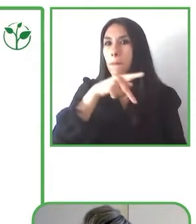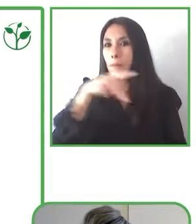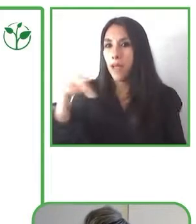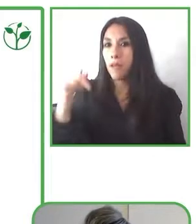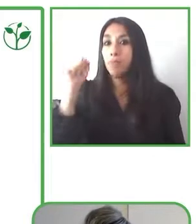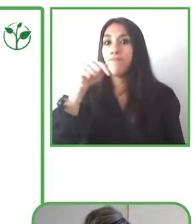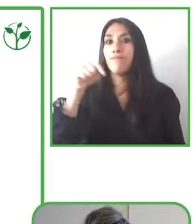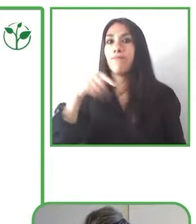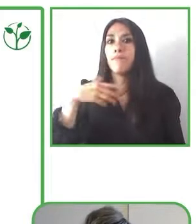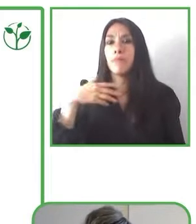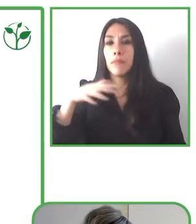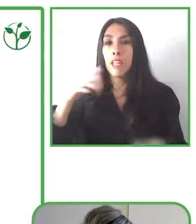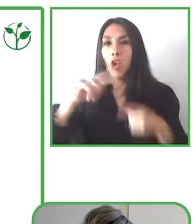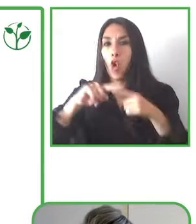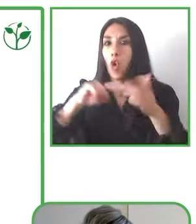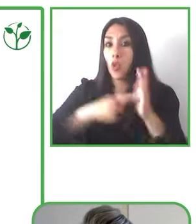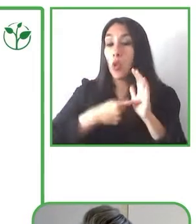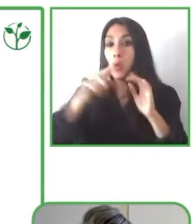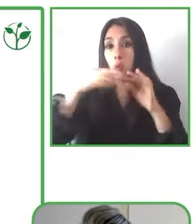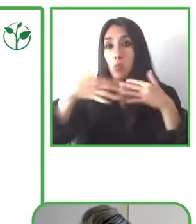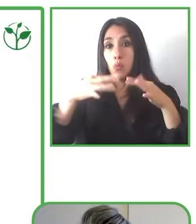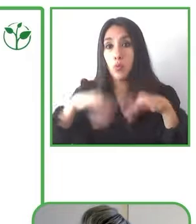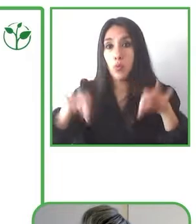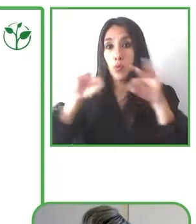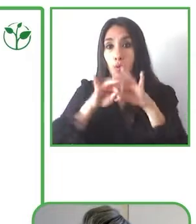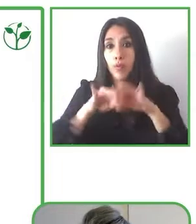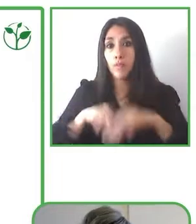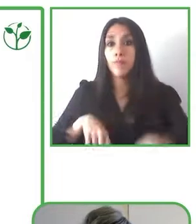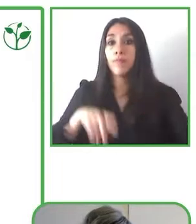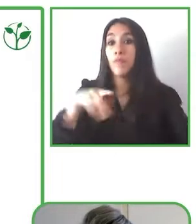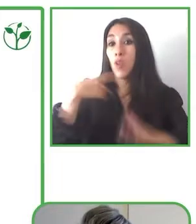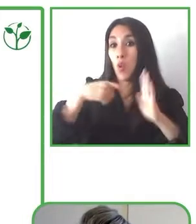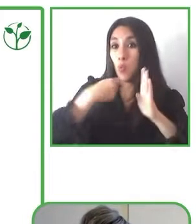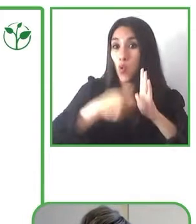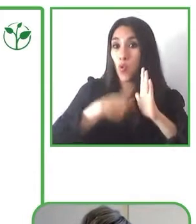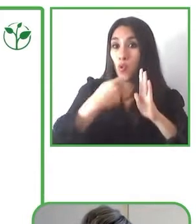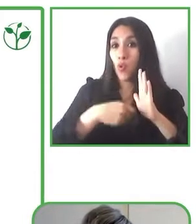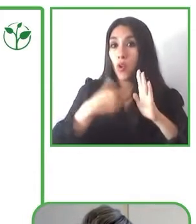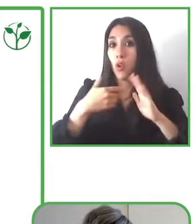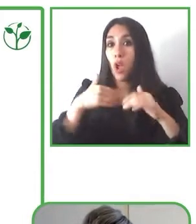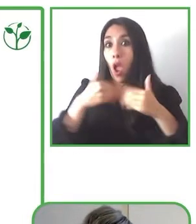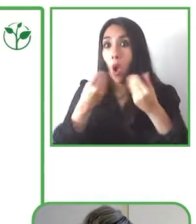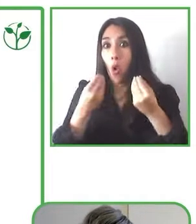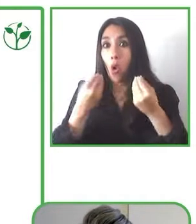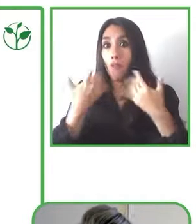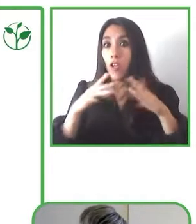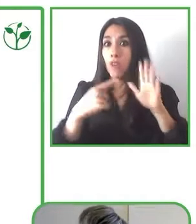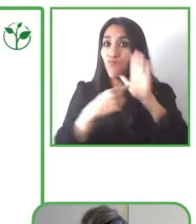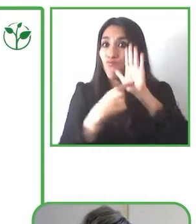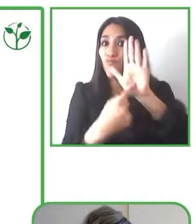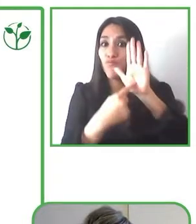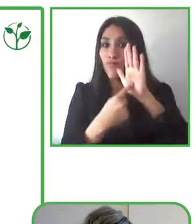This is an award-winning methodology that has been recognized by a Zero